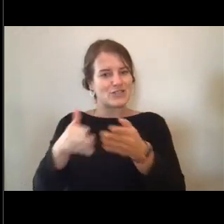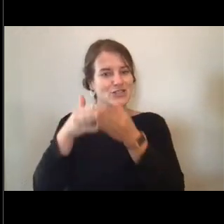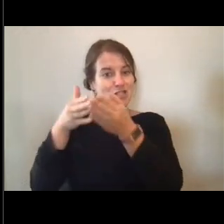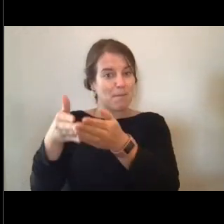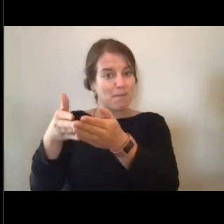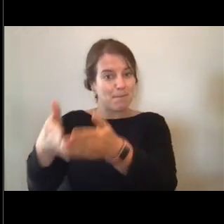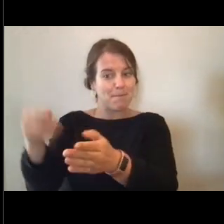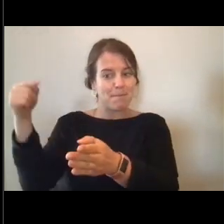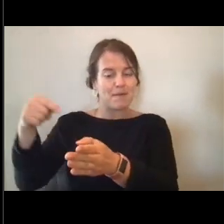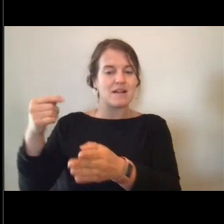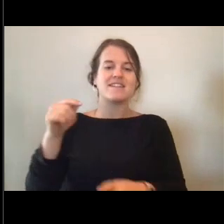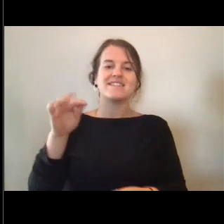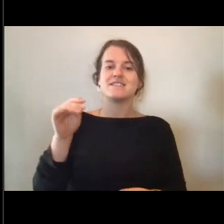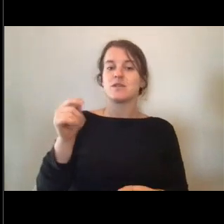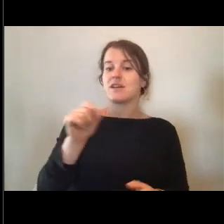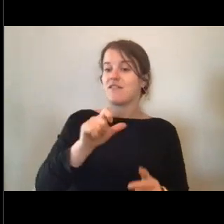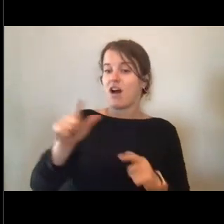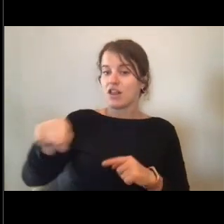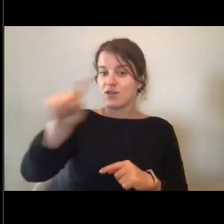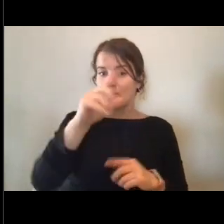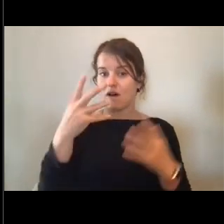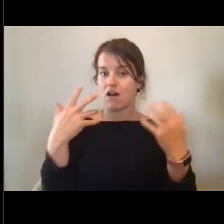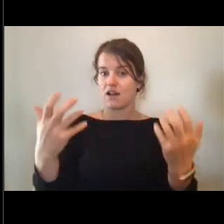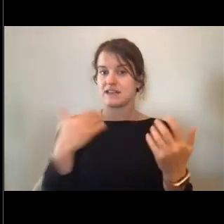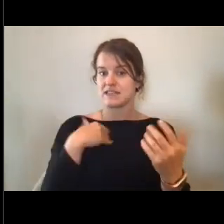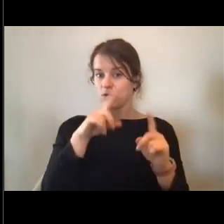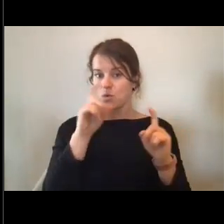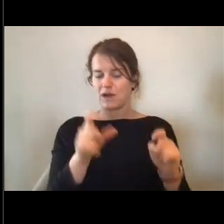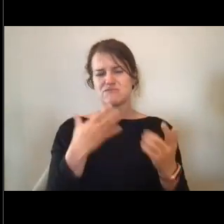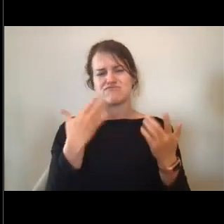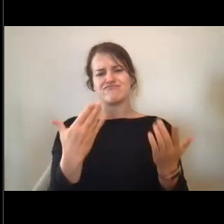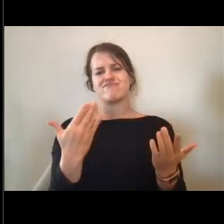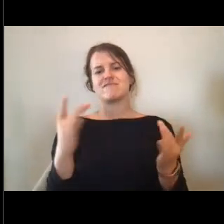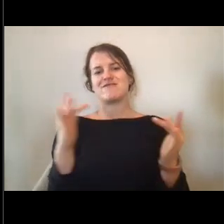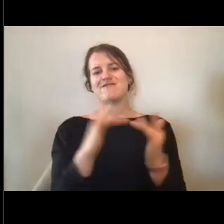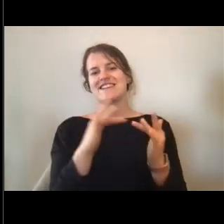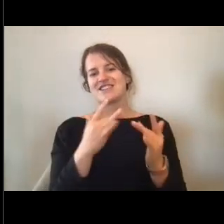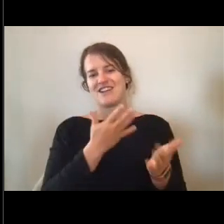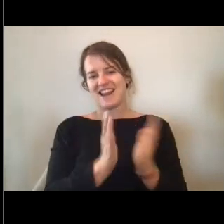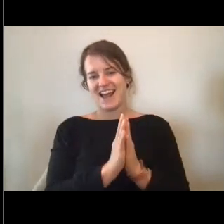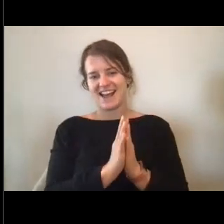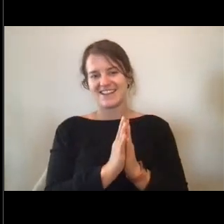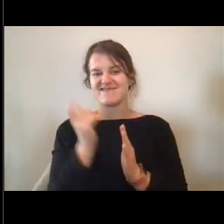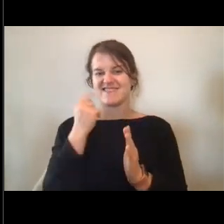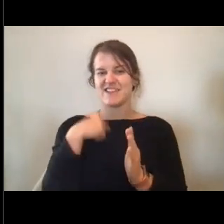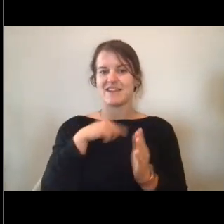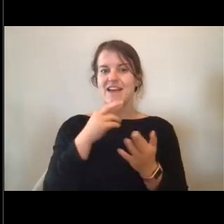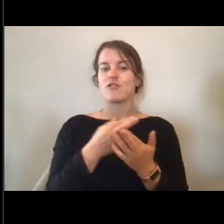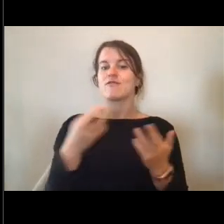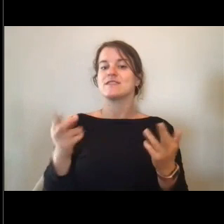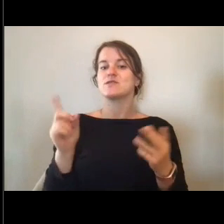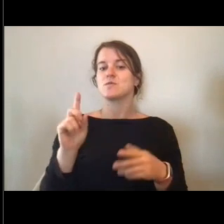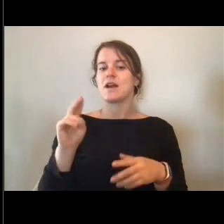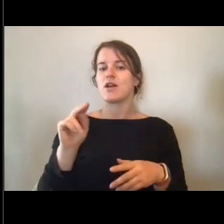please feel free to reach out and ask. And we have some resources on our NOAA Live Alaska website.